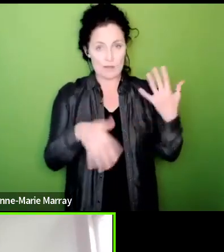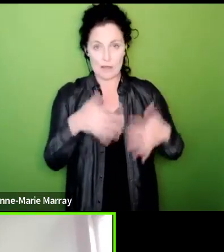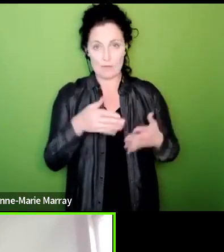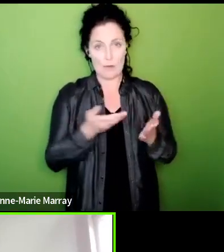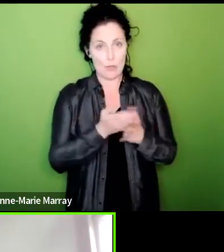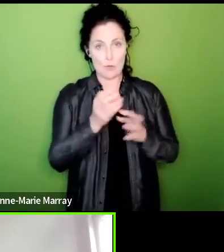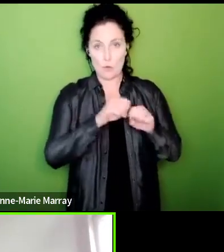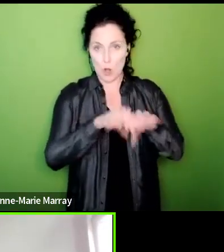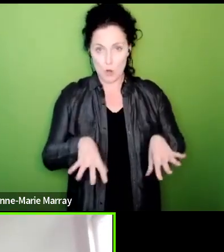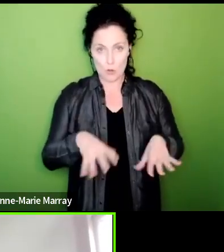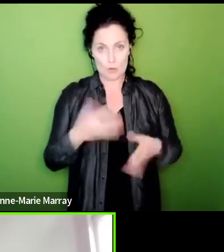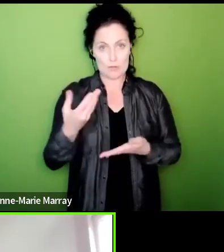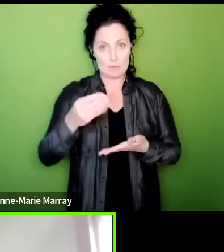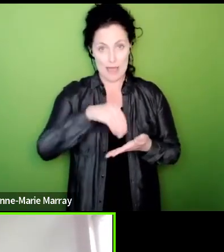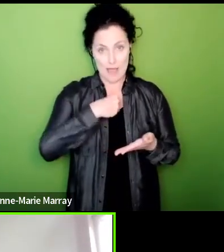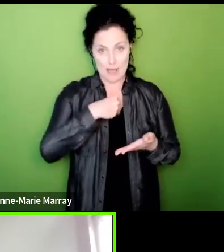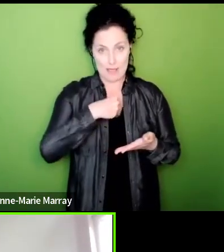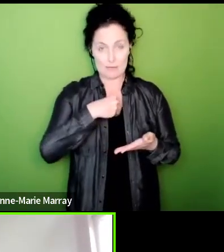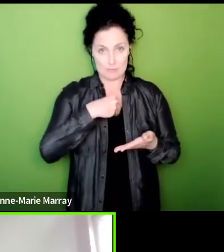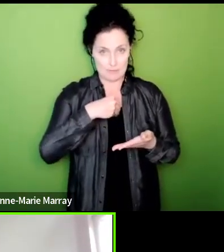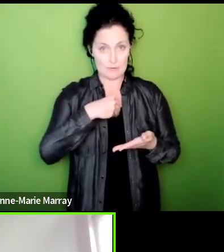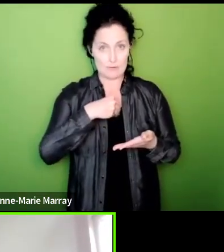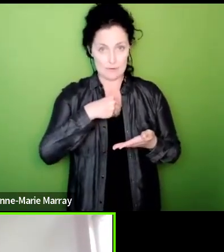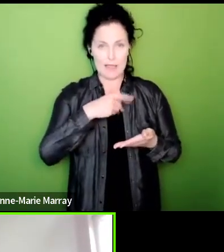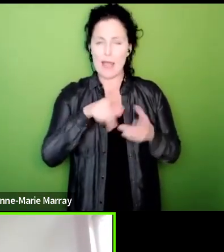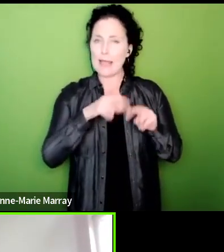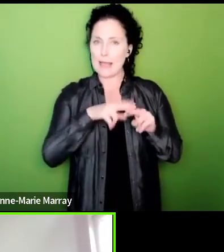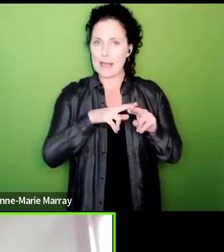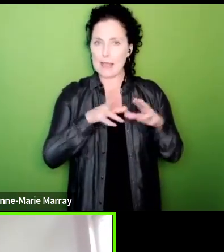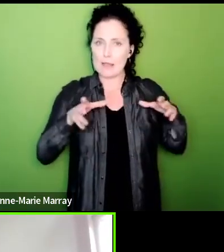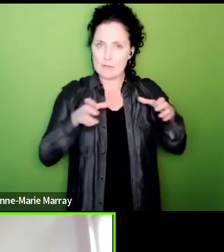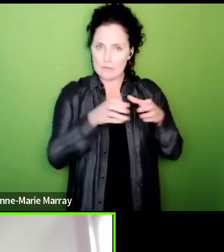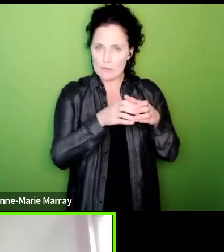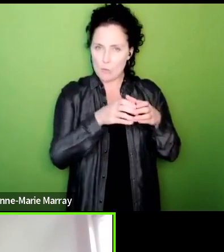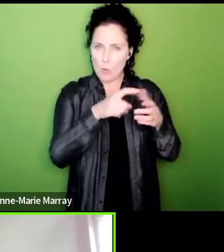because of that and because we've costed all of this Fran it's important to say that